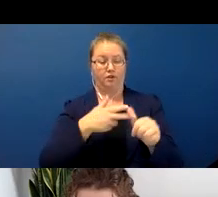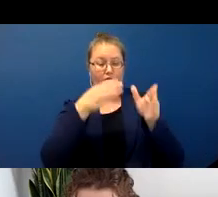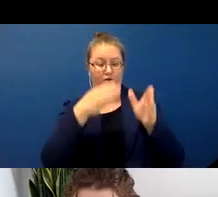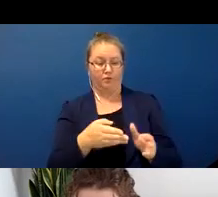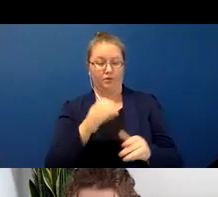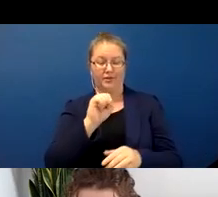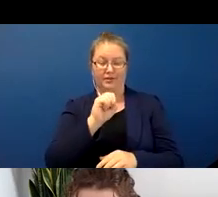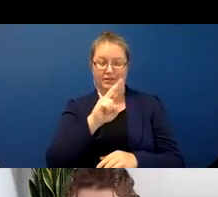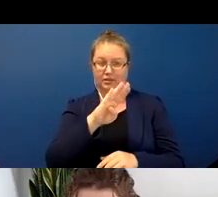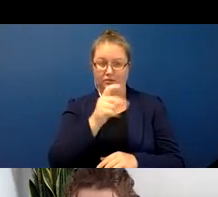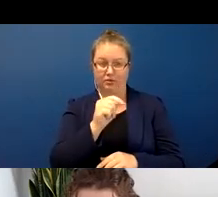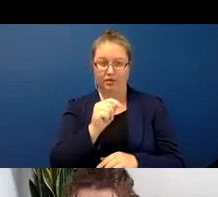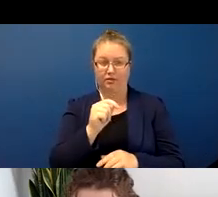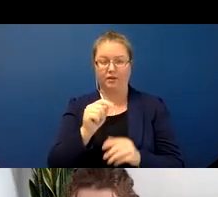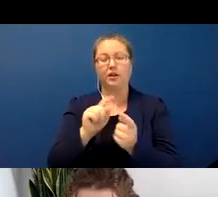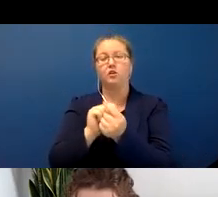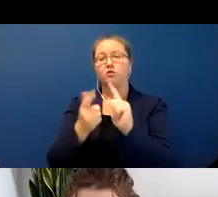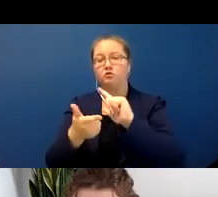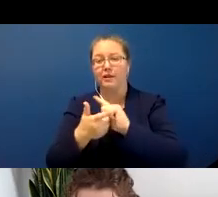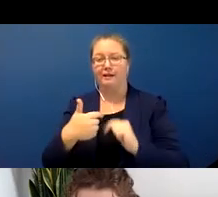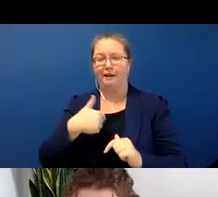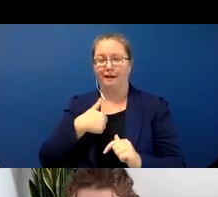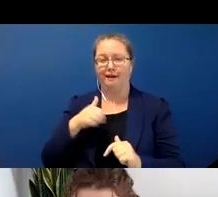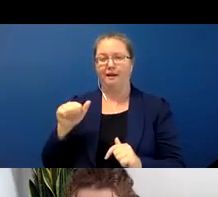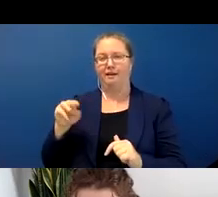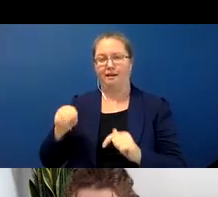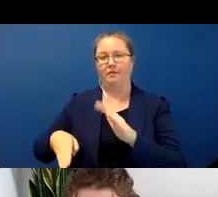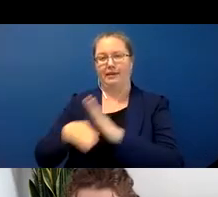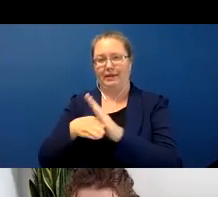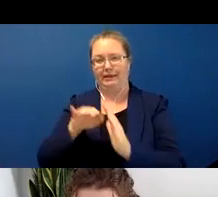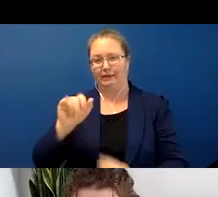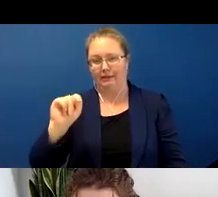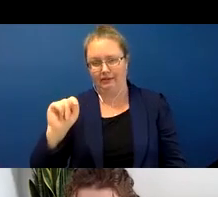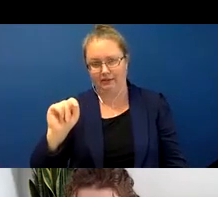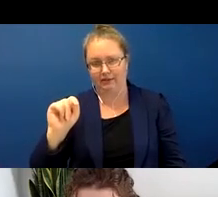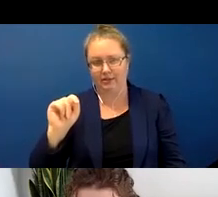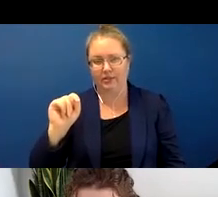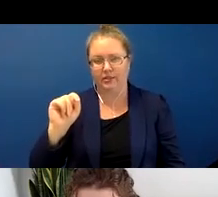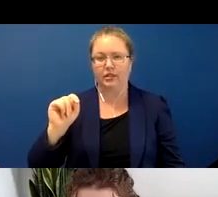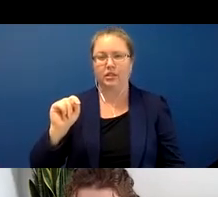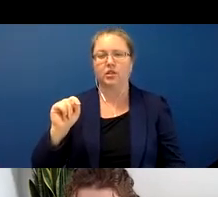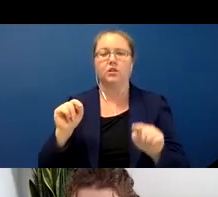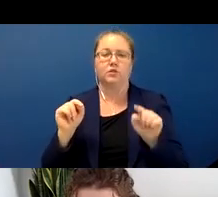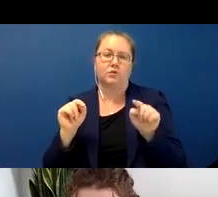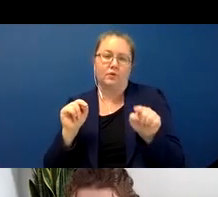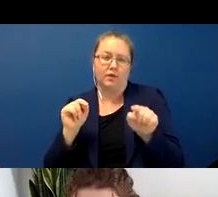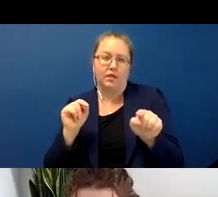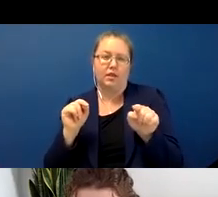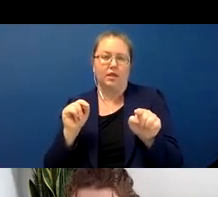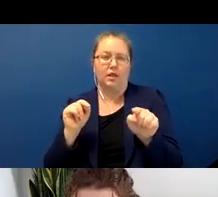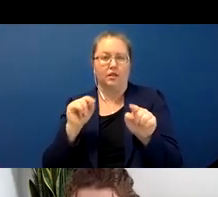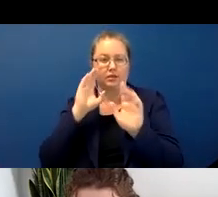the translation is ‘I'm kicking it’ in this case. As the photo shows here, it's basically